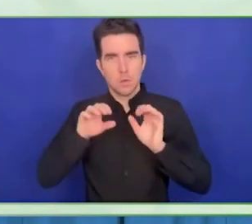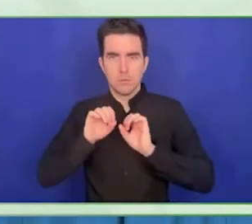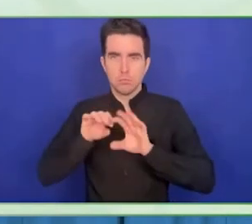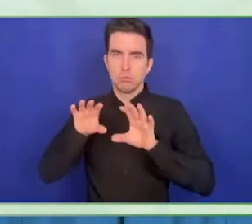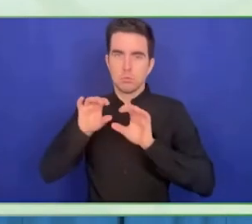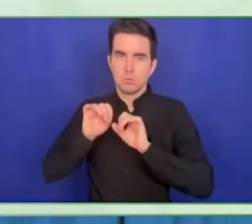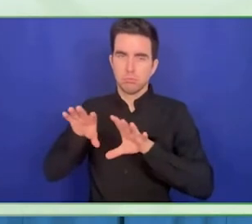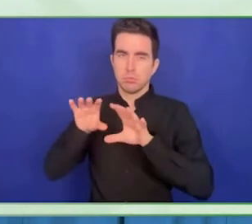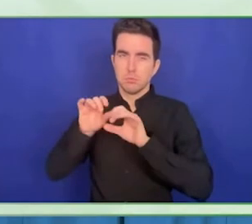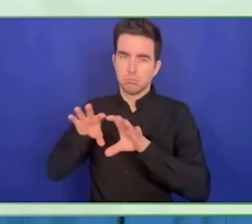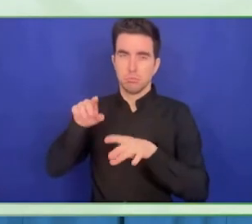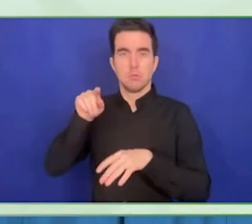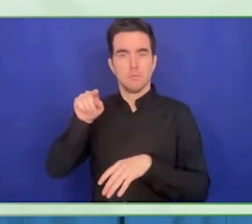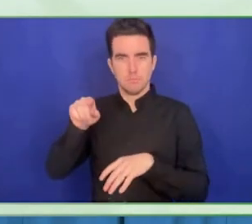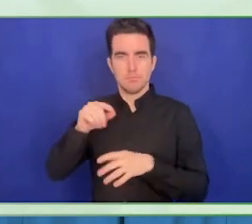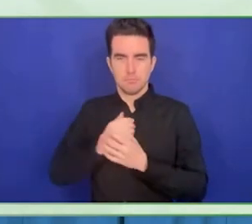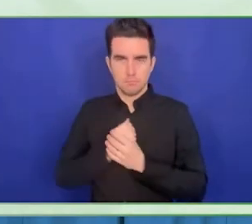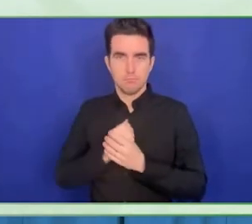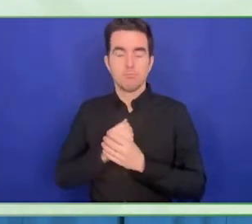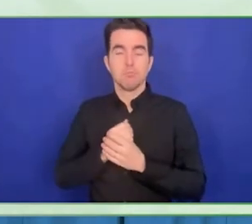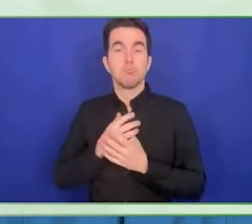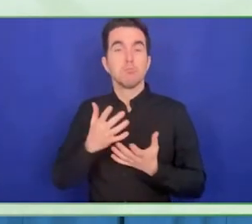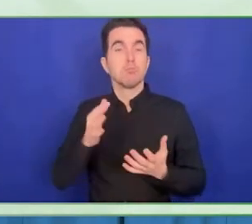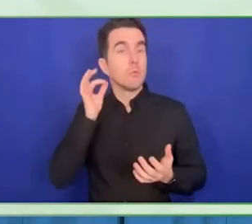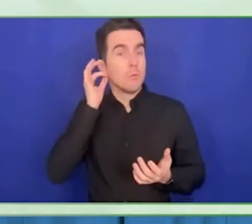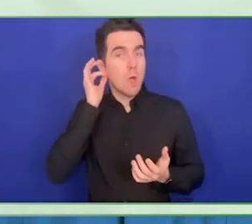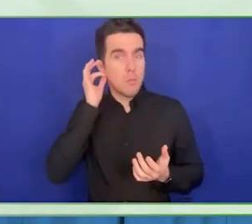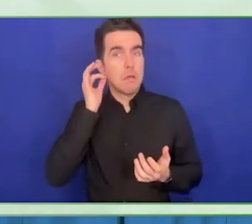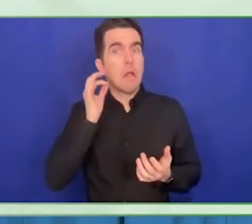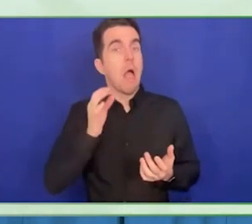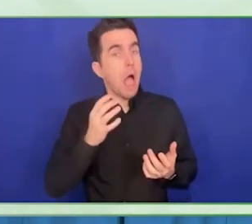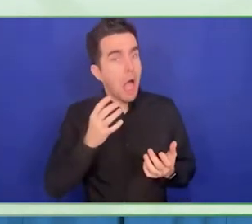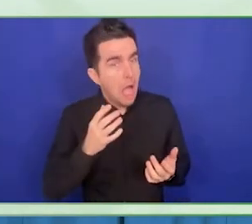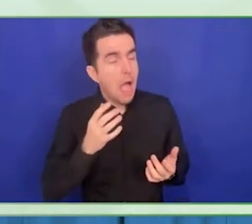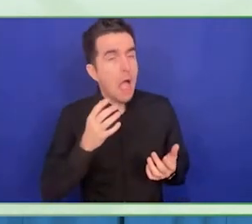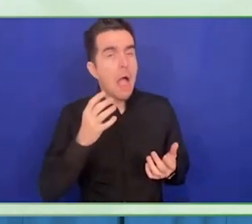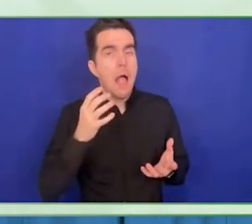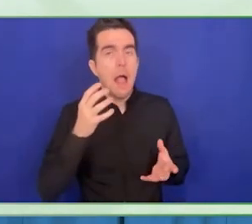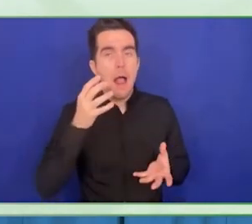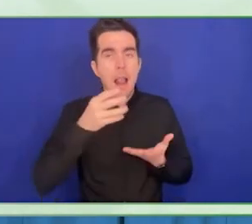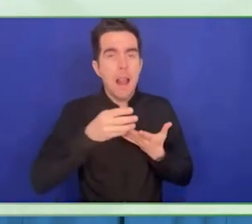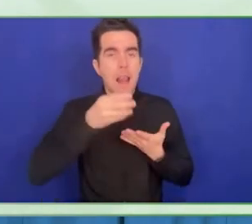The workshops were organised and the feedback was very valuable.